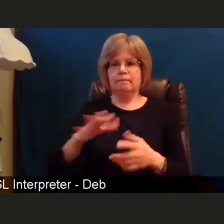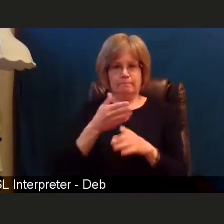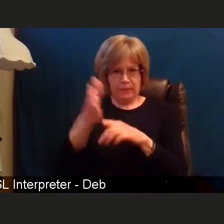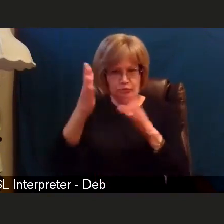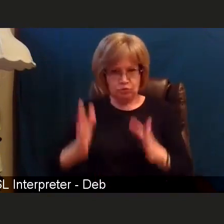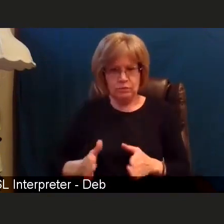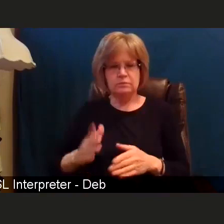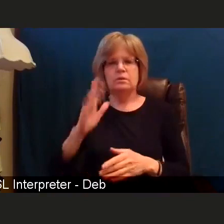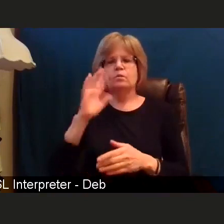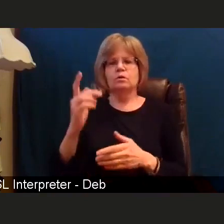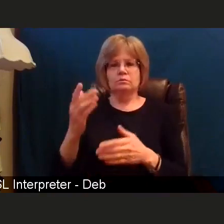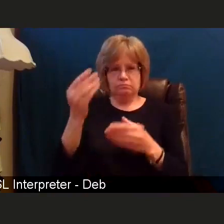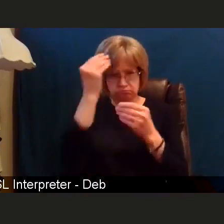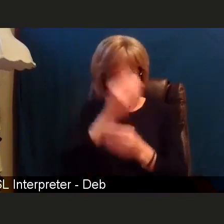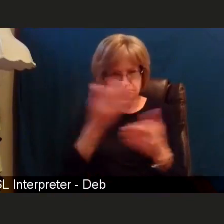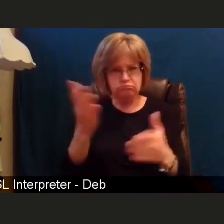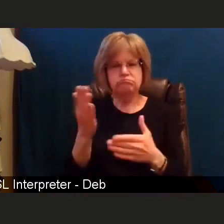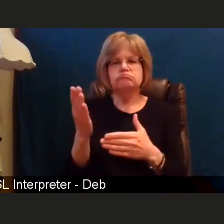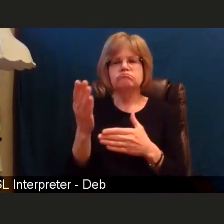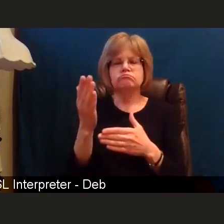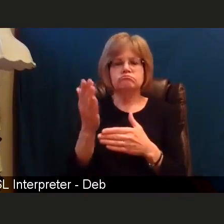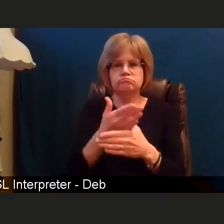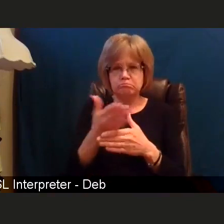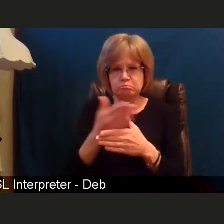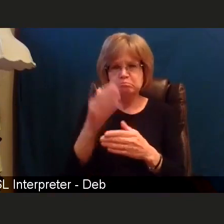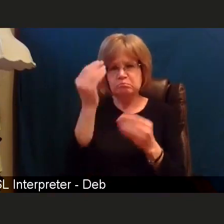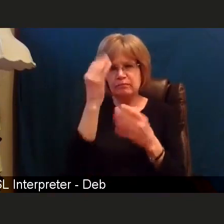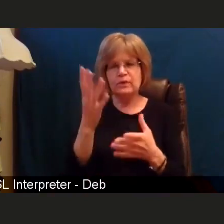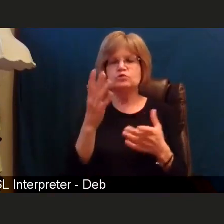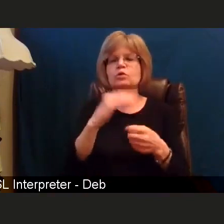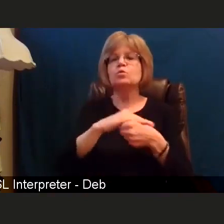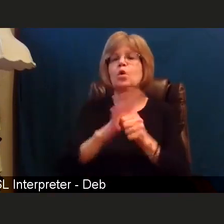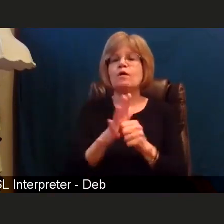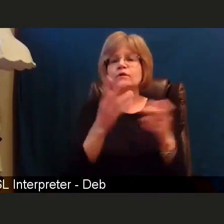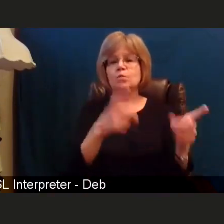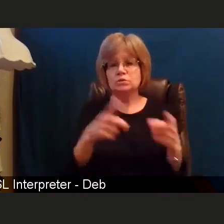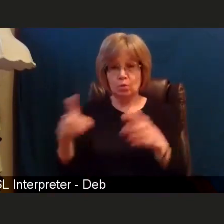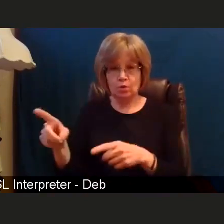with COVID-19 in the community and the vaccine and